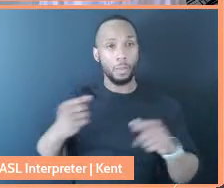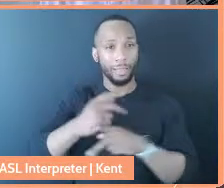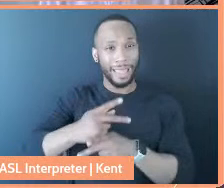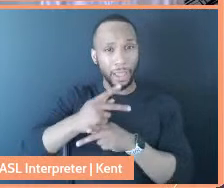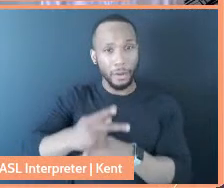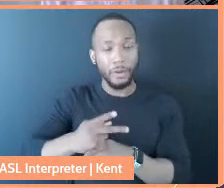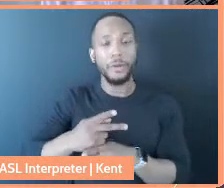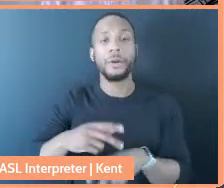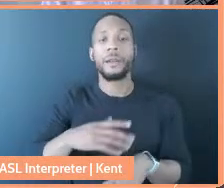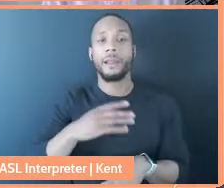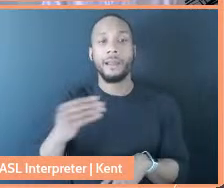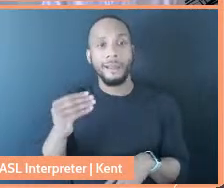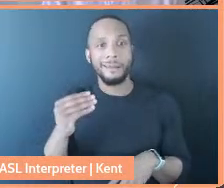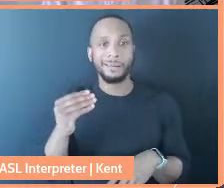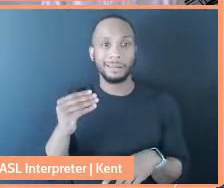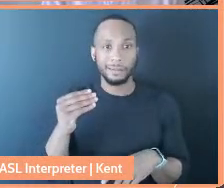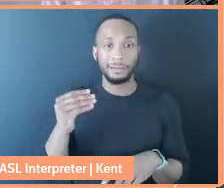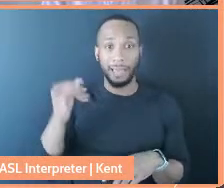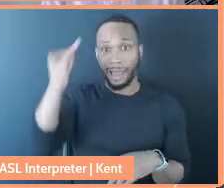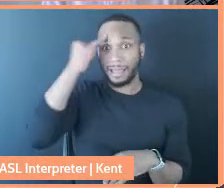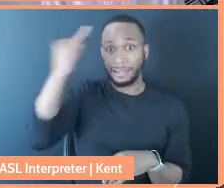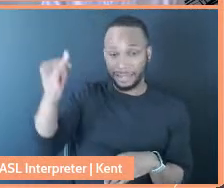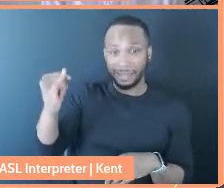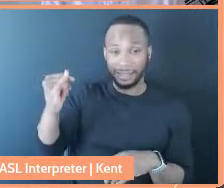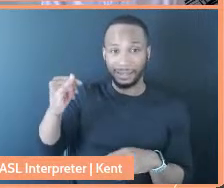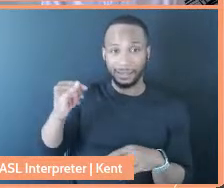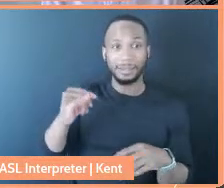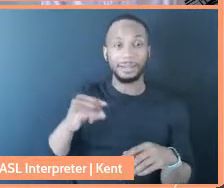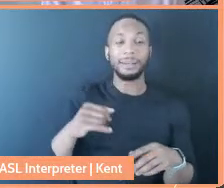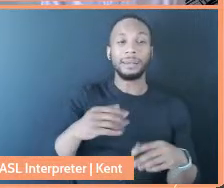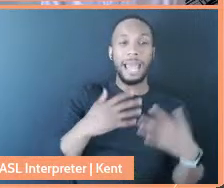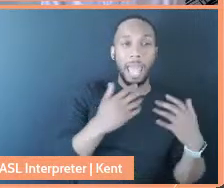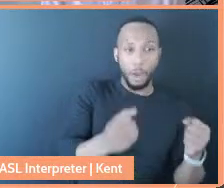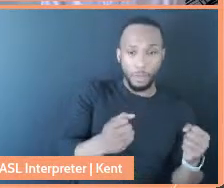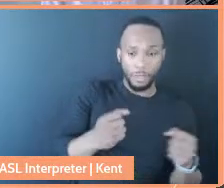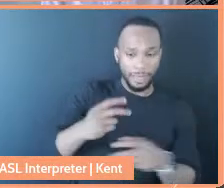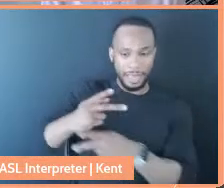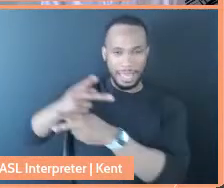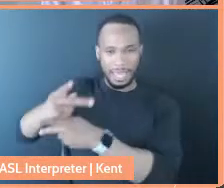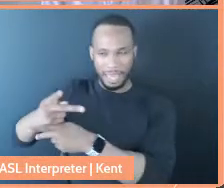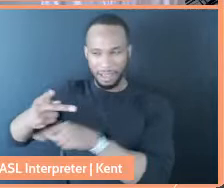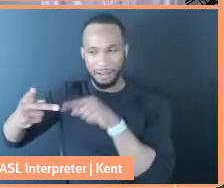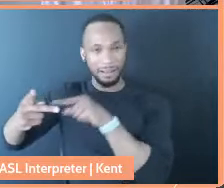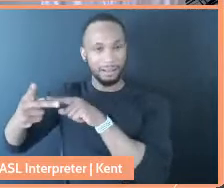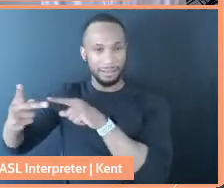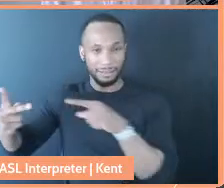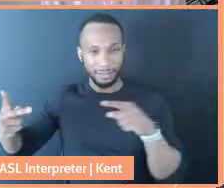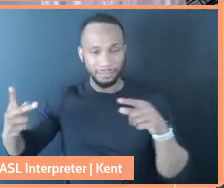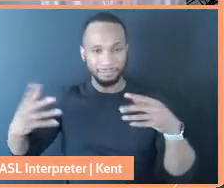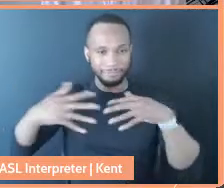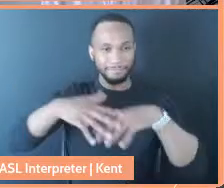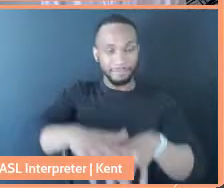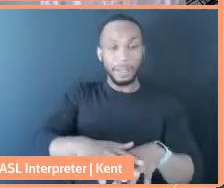and the idea of putting care back in healthcare ... I work at UC Berkeley, so I have a